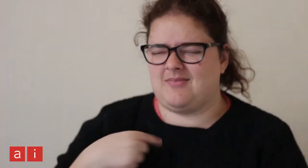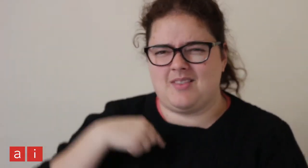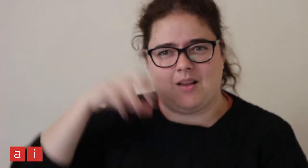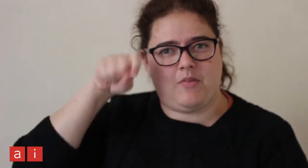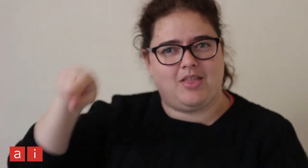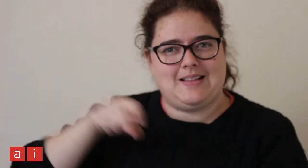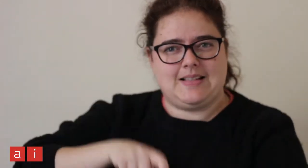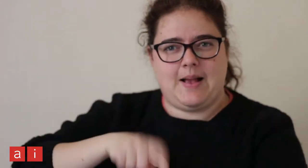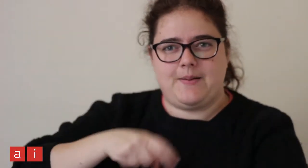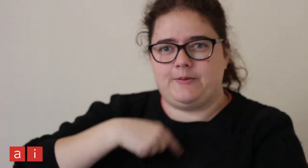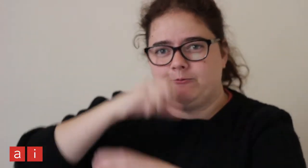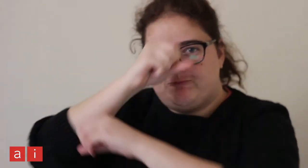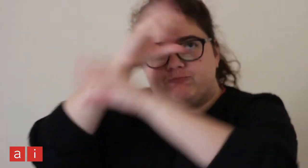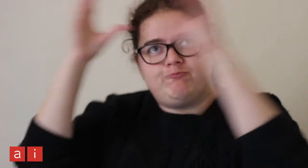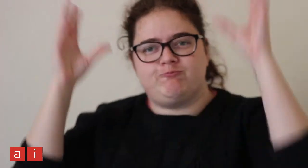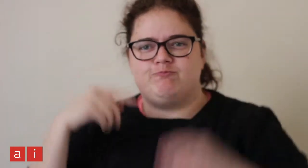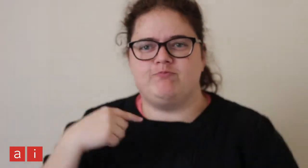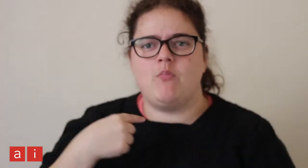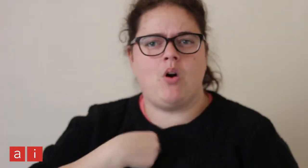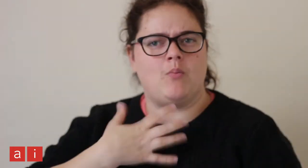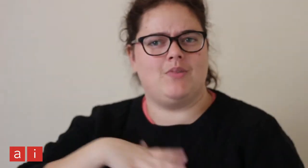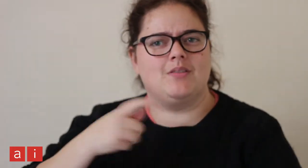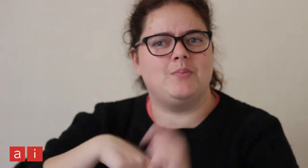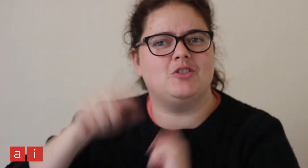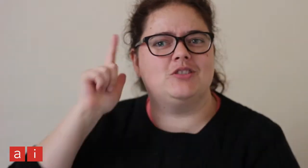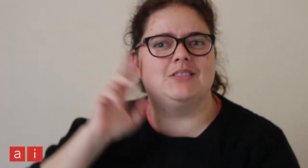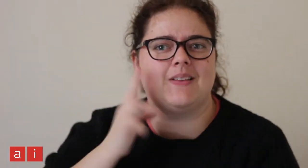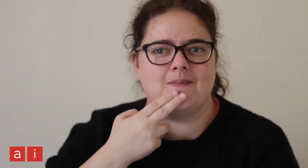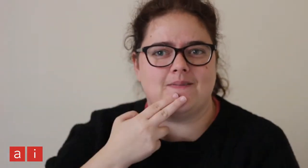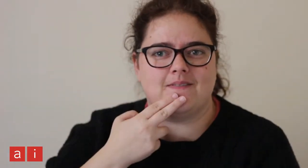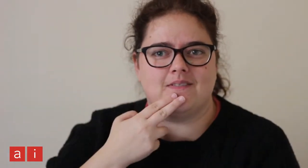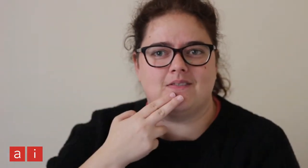I envisioned myself becoming a teacher of the deaf.